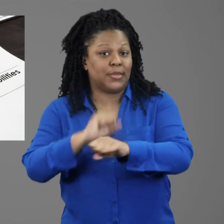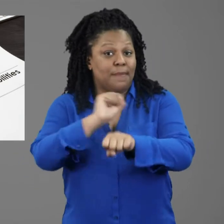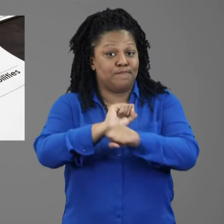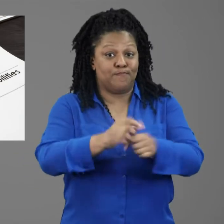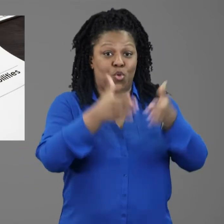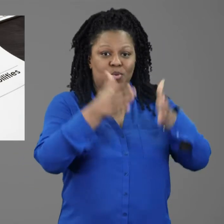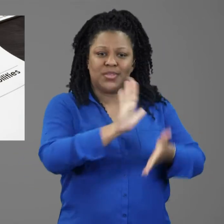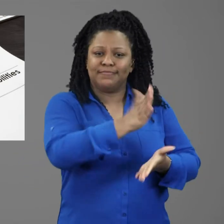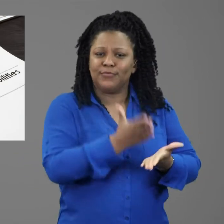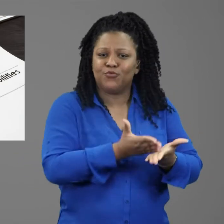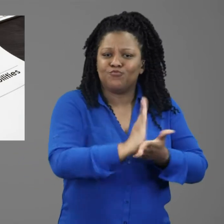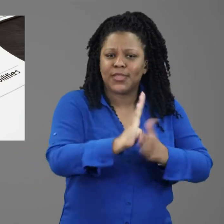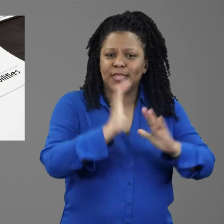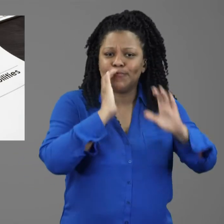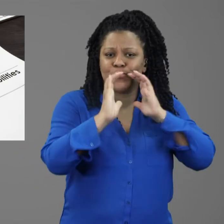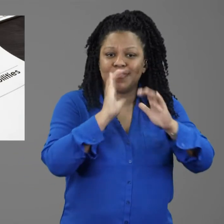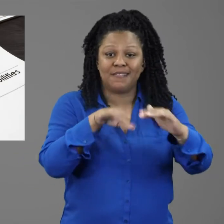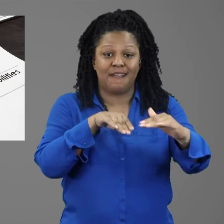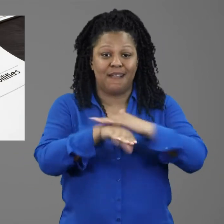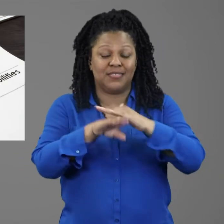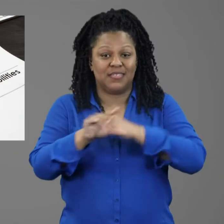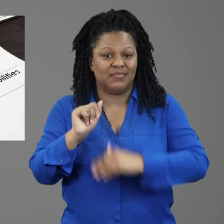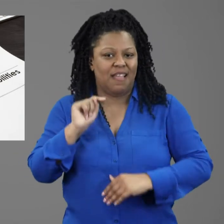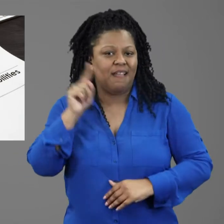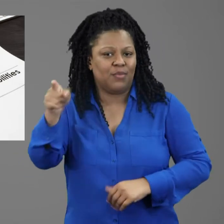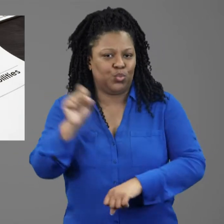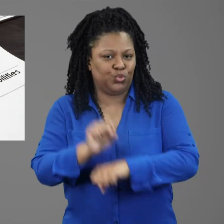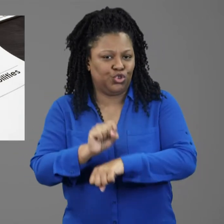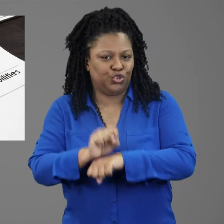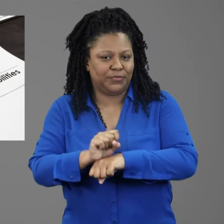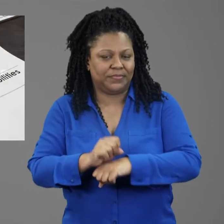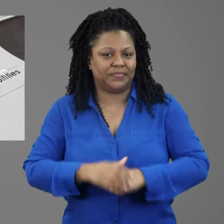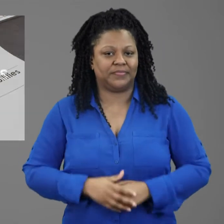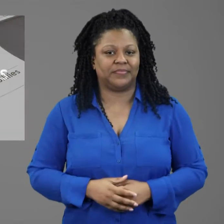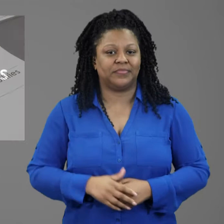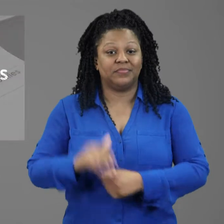protect employees' right to communication access at work.